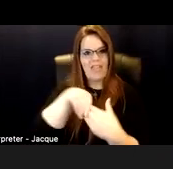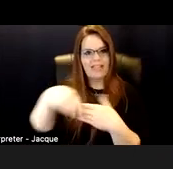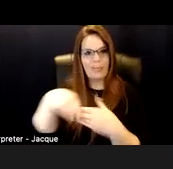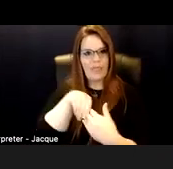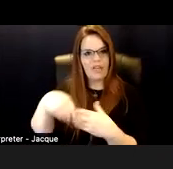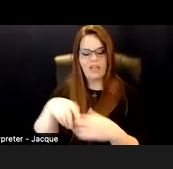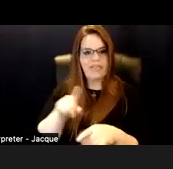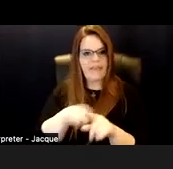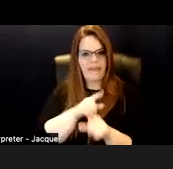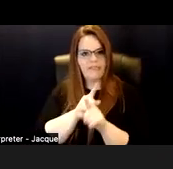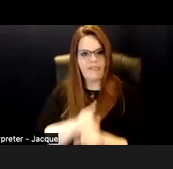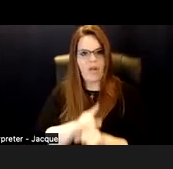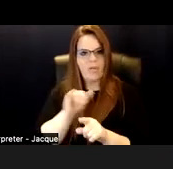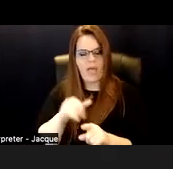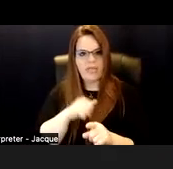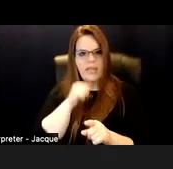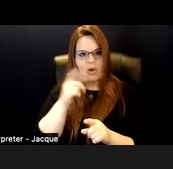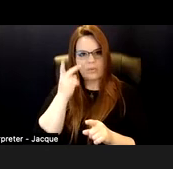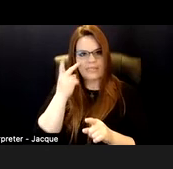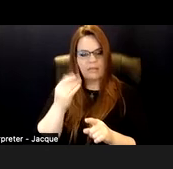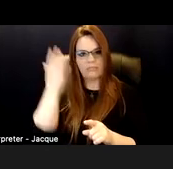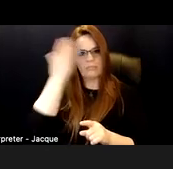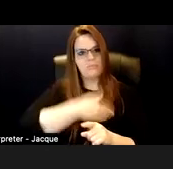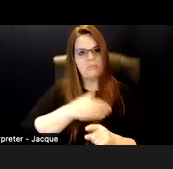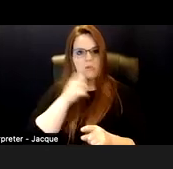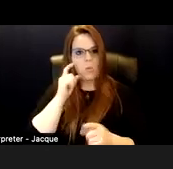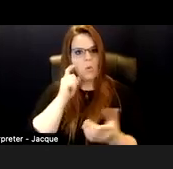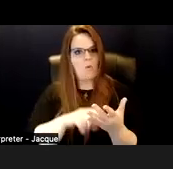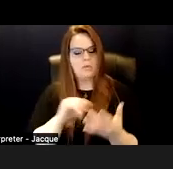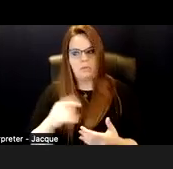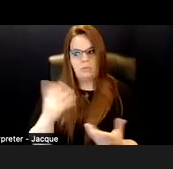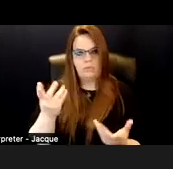We don't see it. We don't notice it. We will never be able to see it.